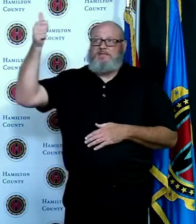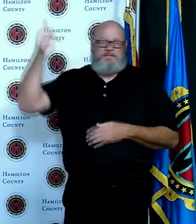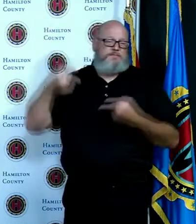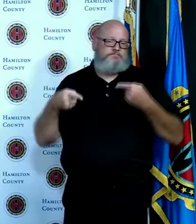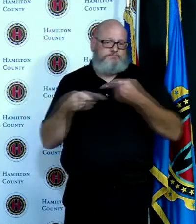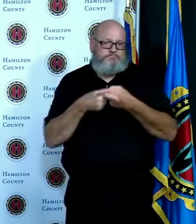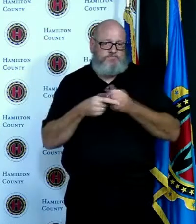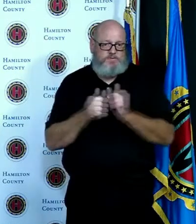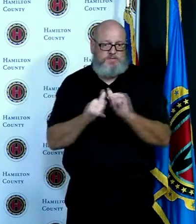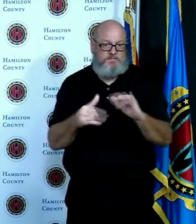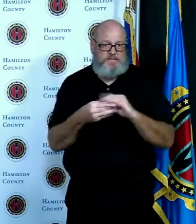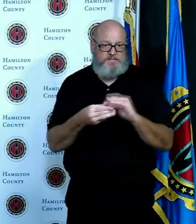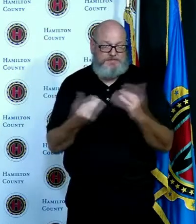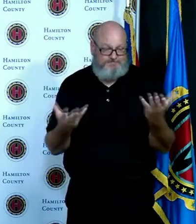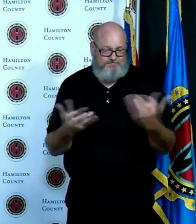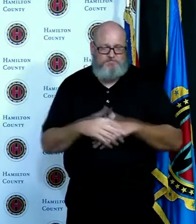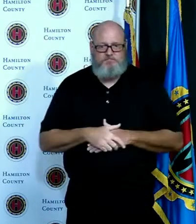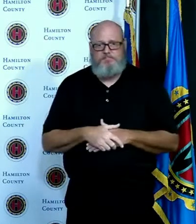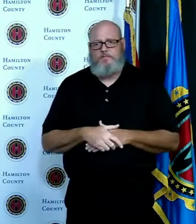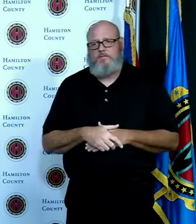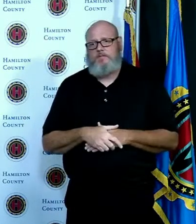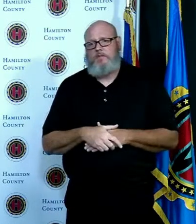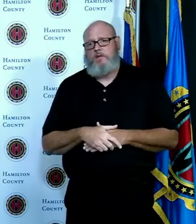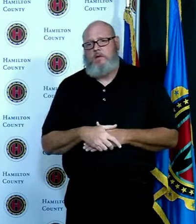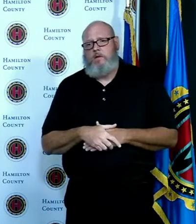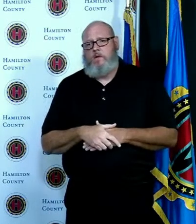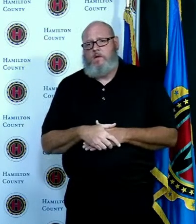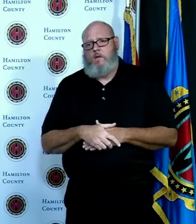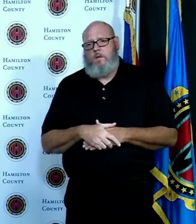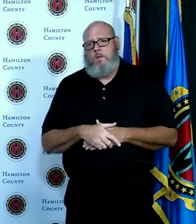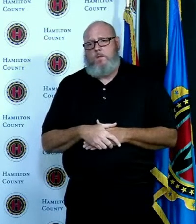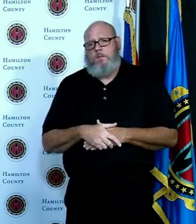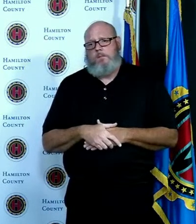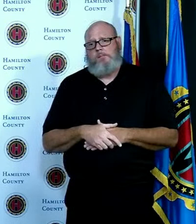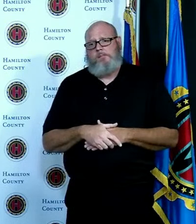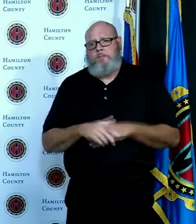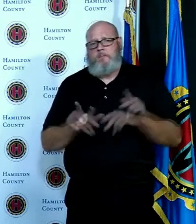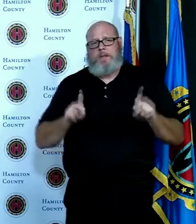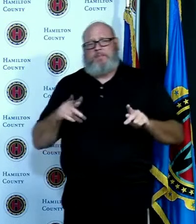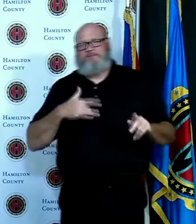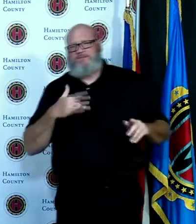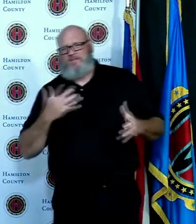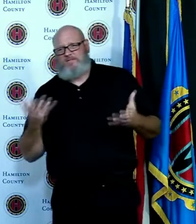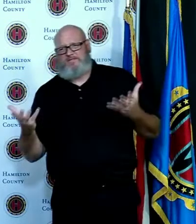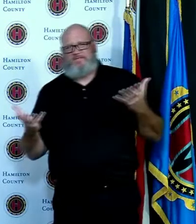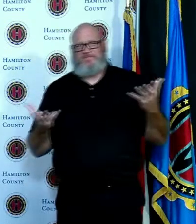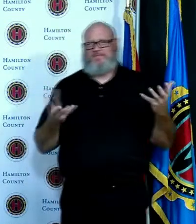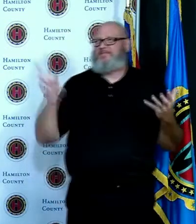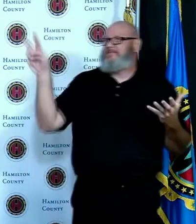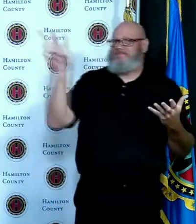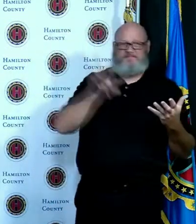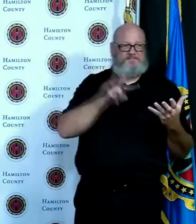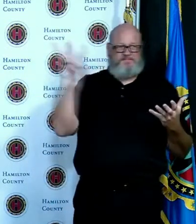mixed message and so people I think don't know how to respond to that or what to believe